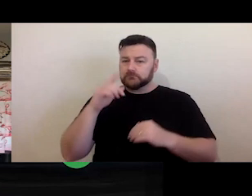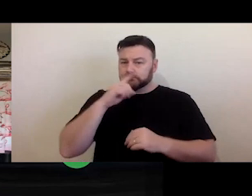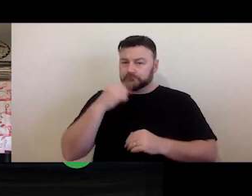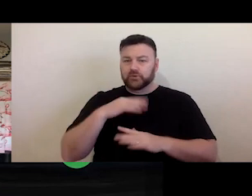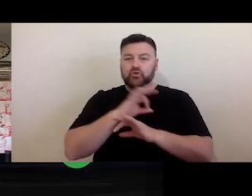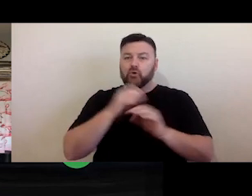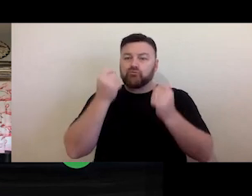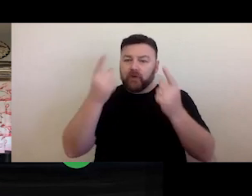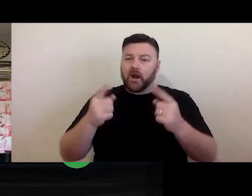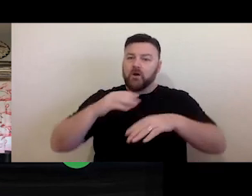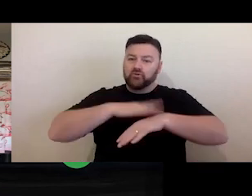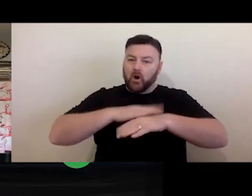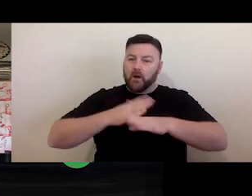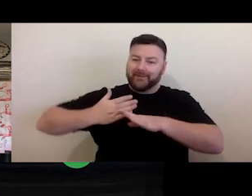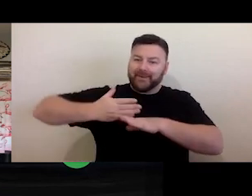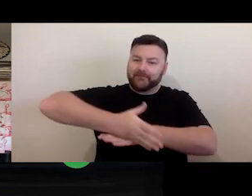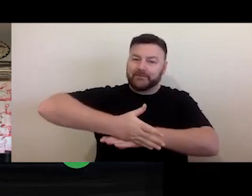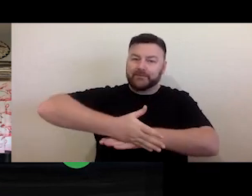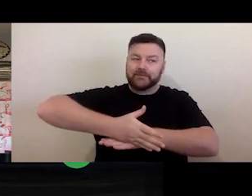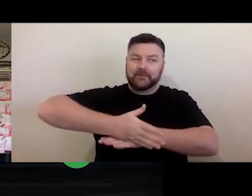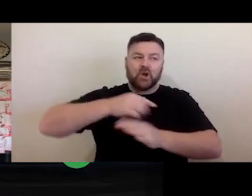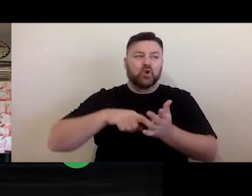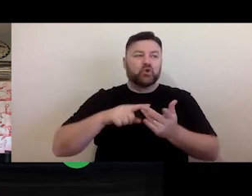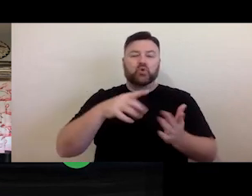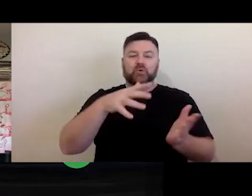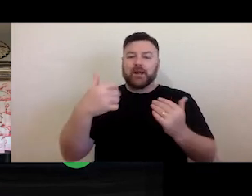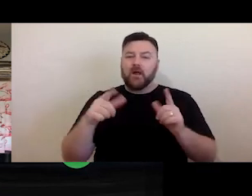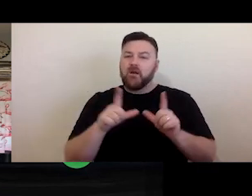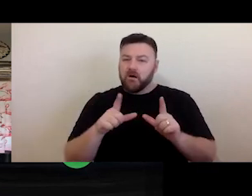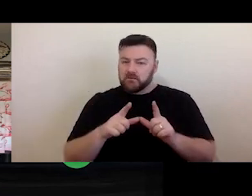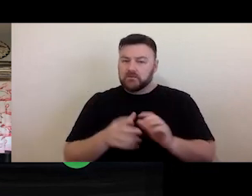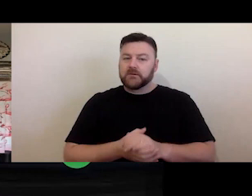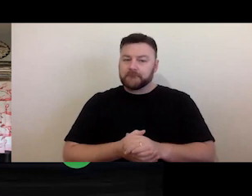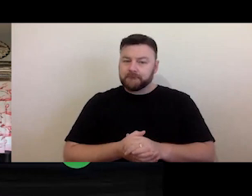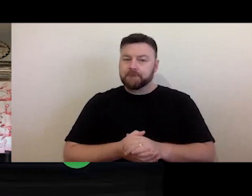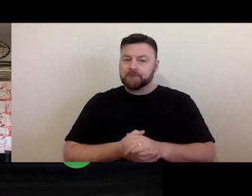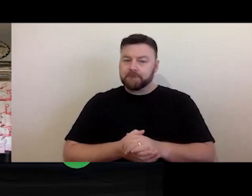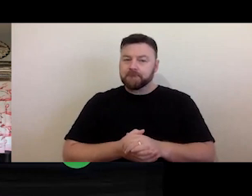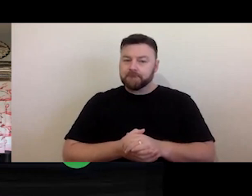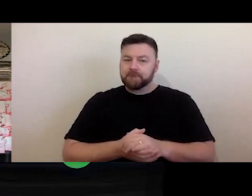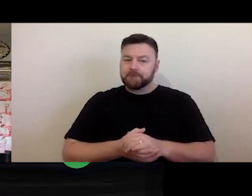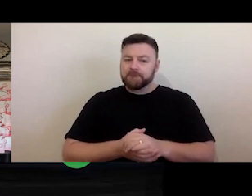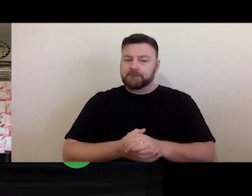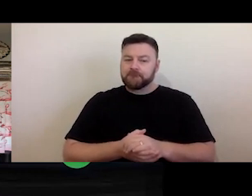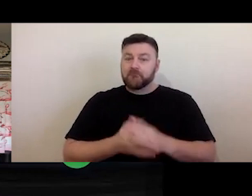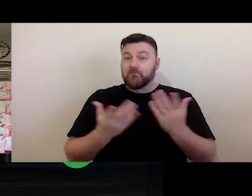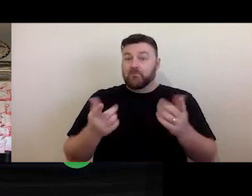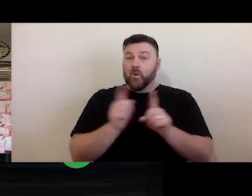effort involved in getting a copyright licence from a copyright owner. In particular, identifying who the current copyright owner is